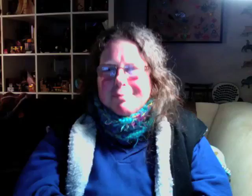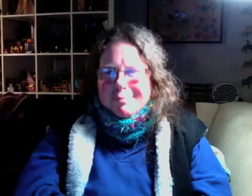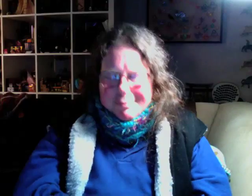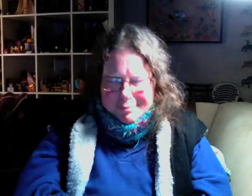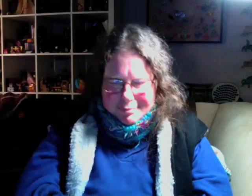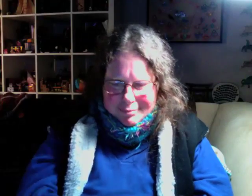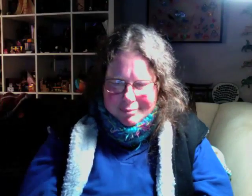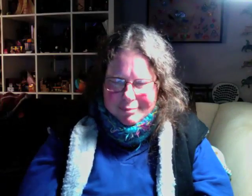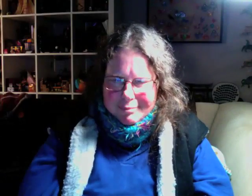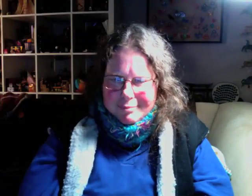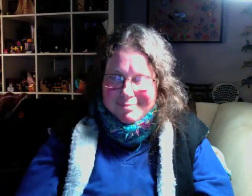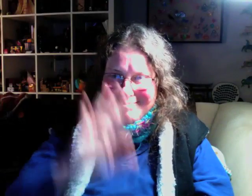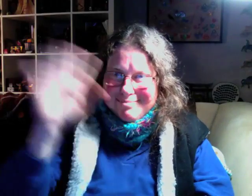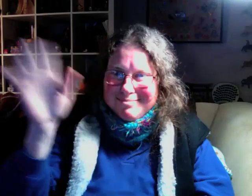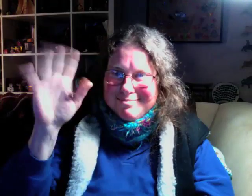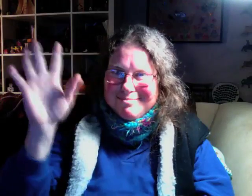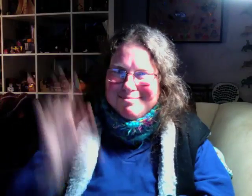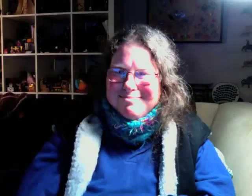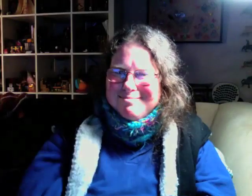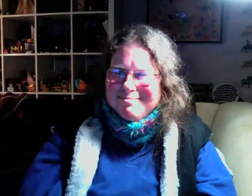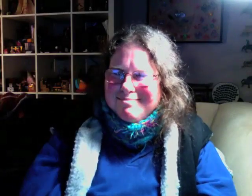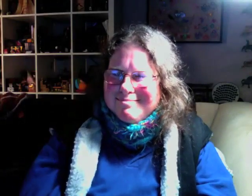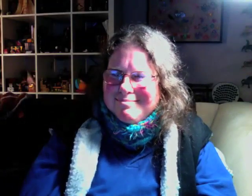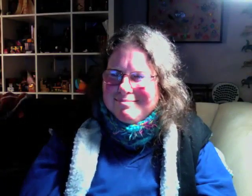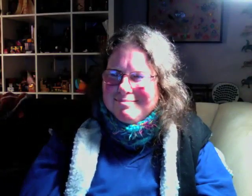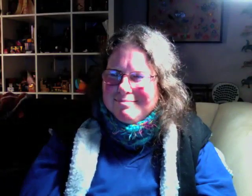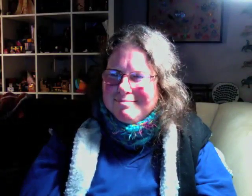and help me through my struggle to become more skilled at expressing myself.